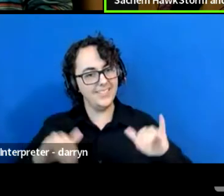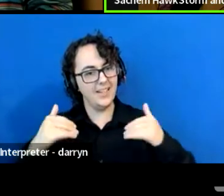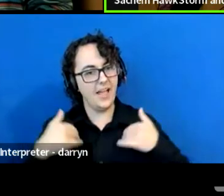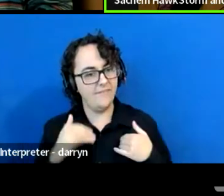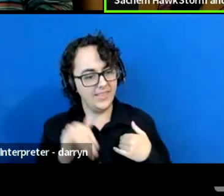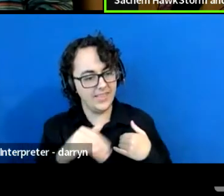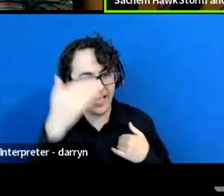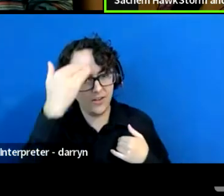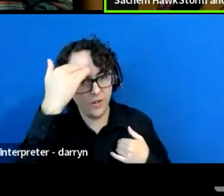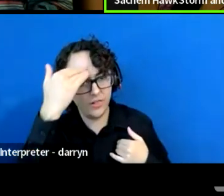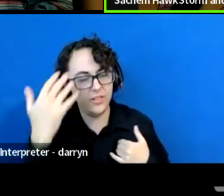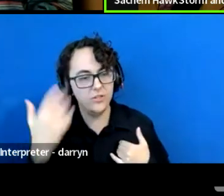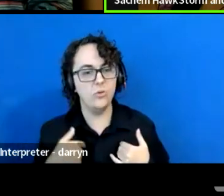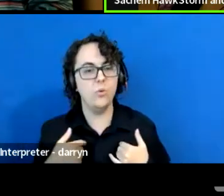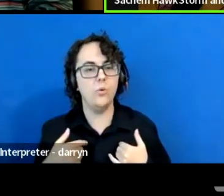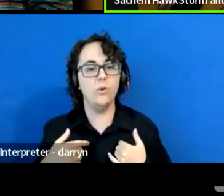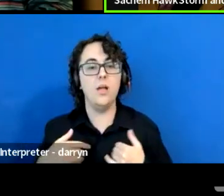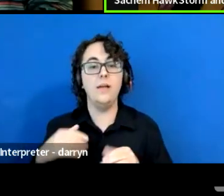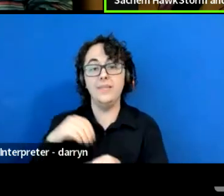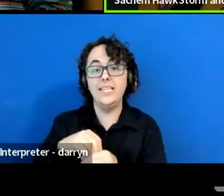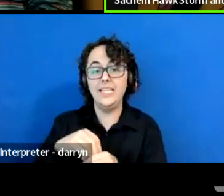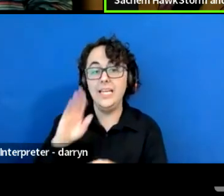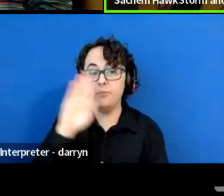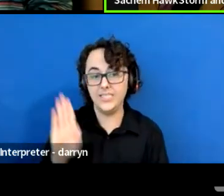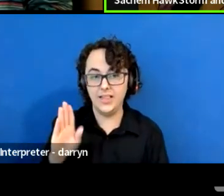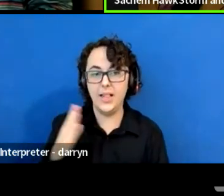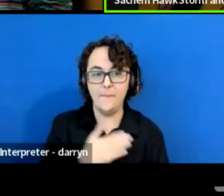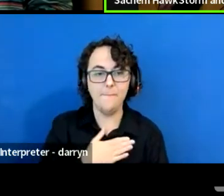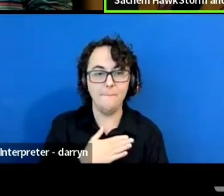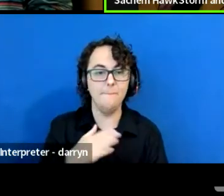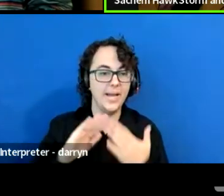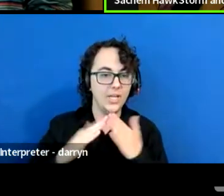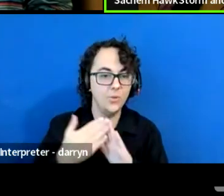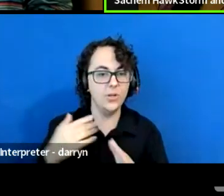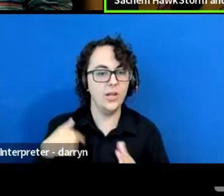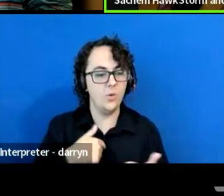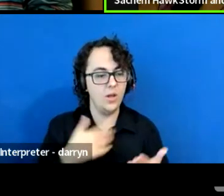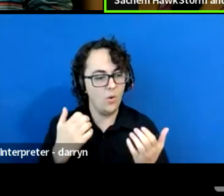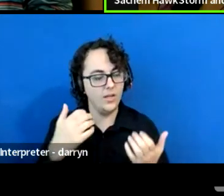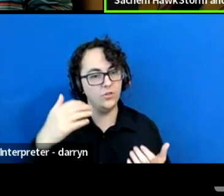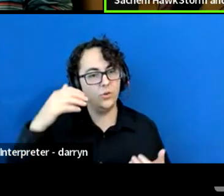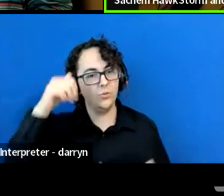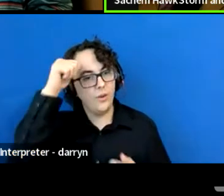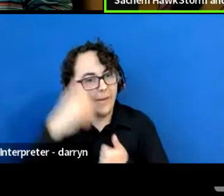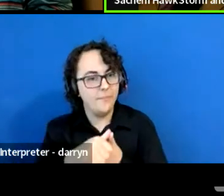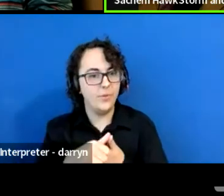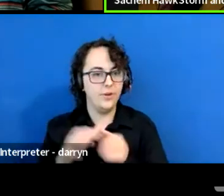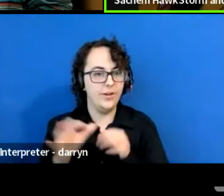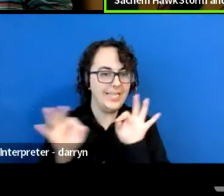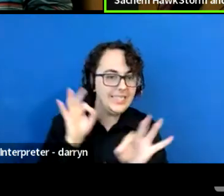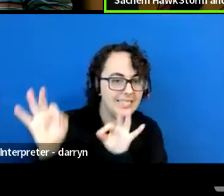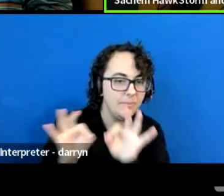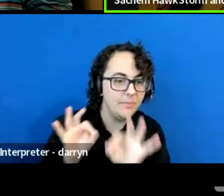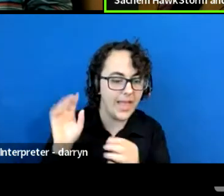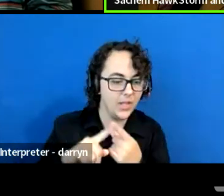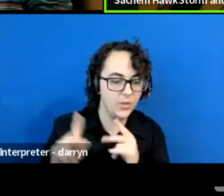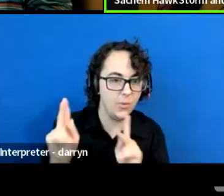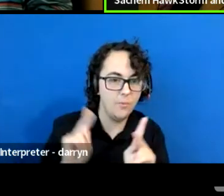and we try to remember and to explain for people how we need to feel strong.